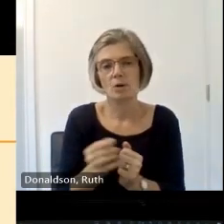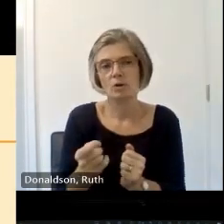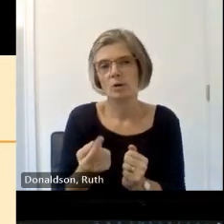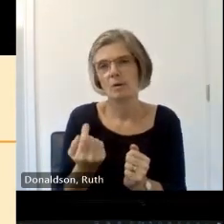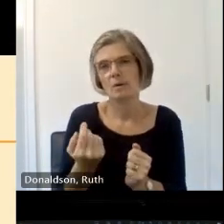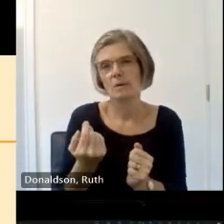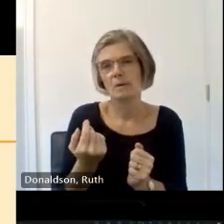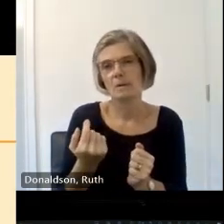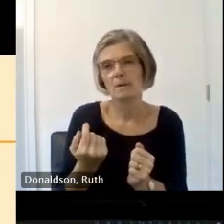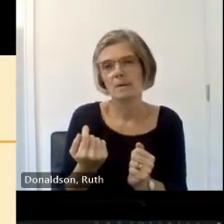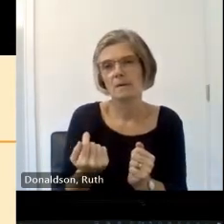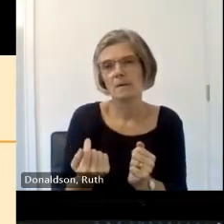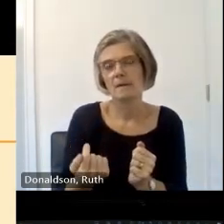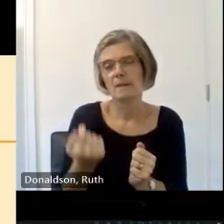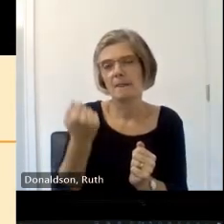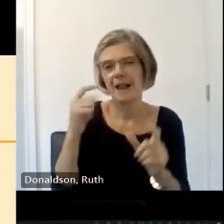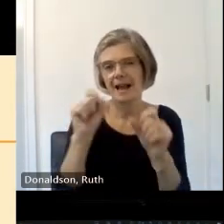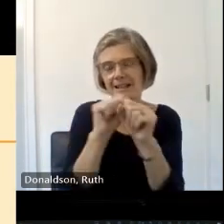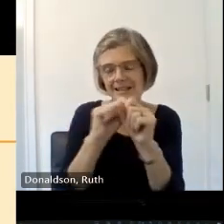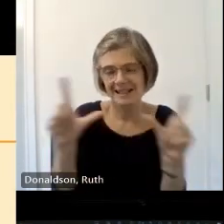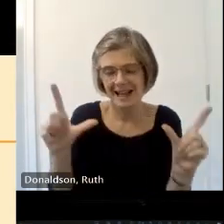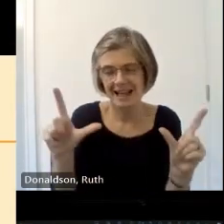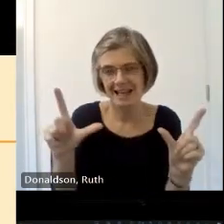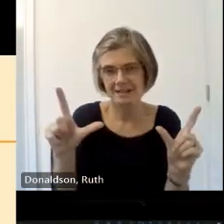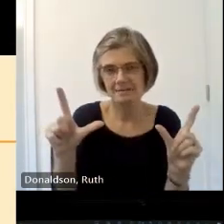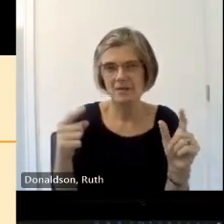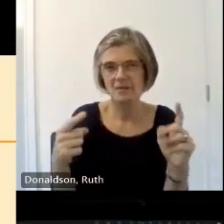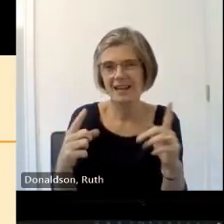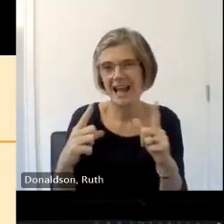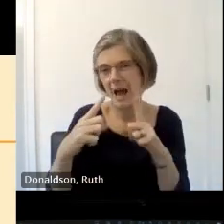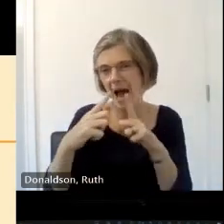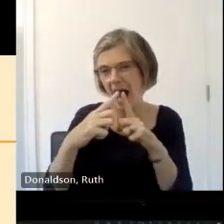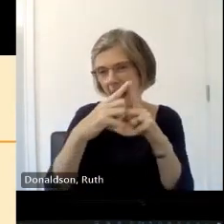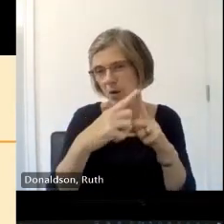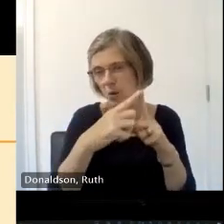a position mark under I discovered some of them in the same part of the building with the arrow